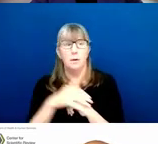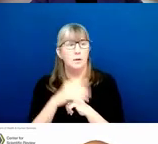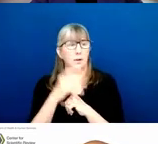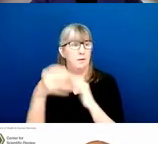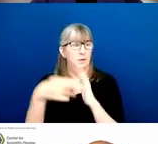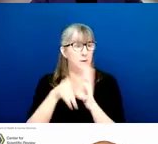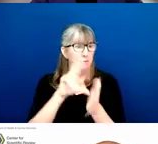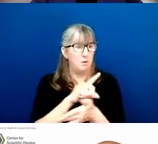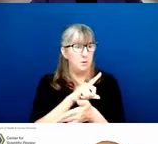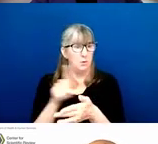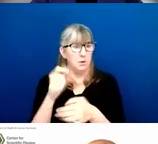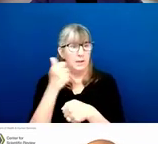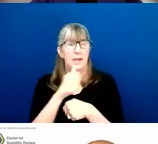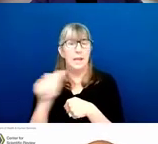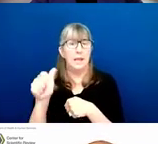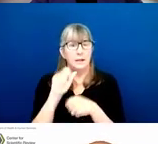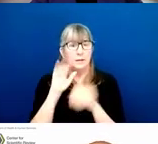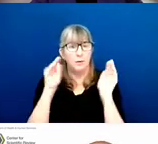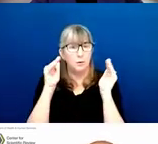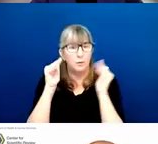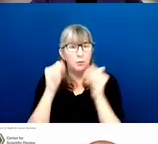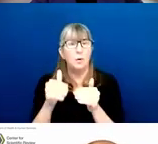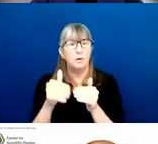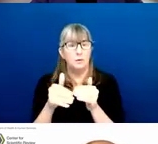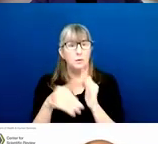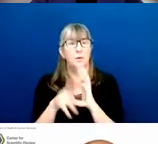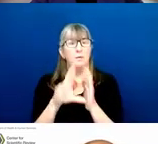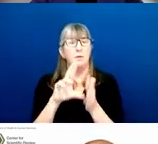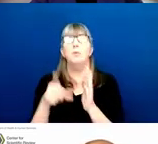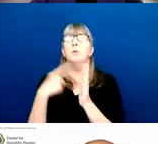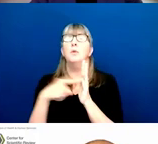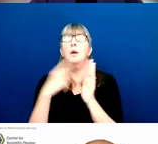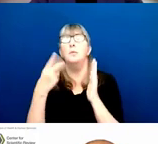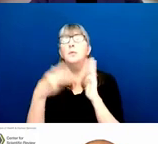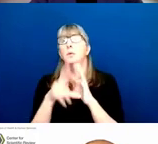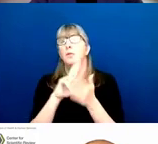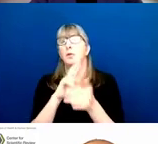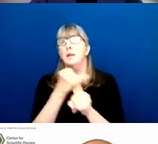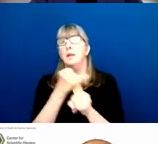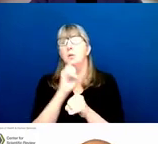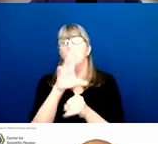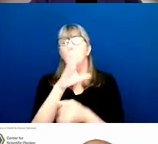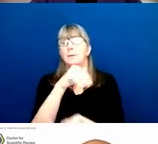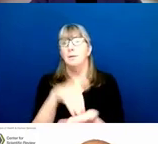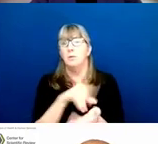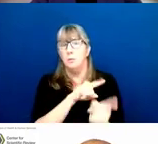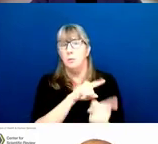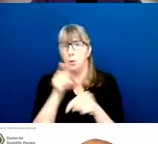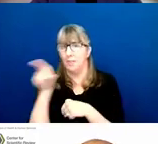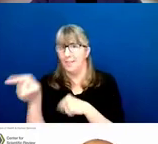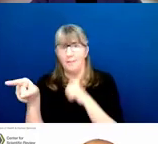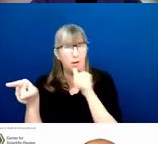about the locus of review. Sometimes applications are reviewed at an institute or center, and so they would go there and not to CSR.